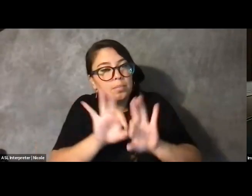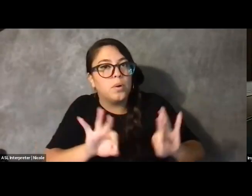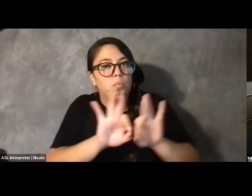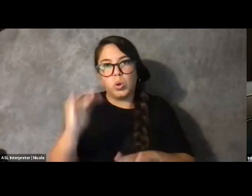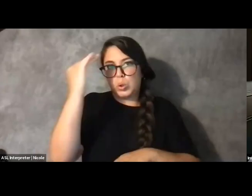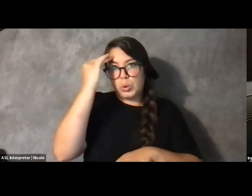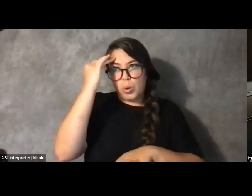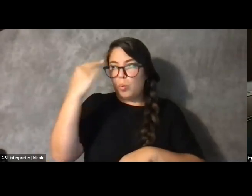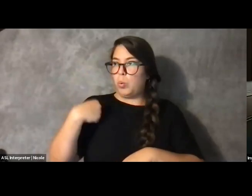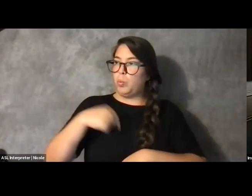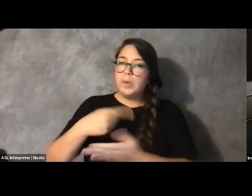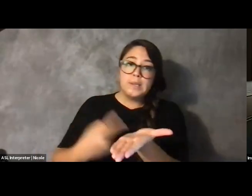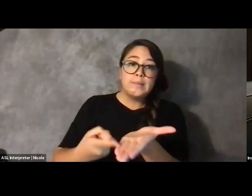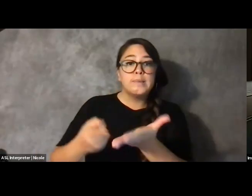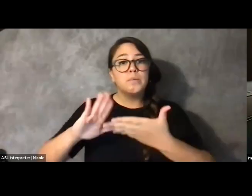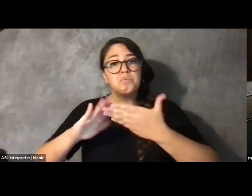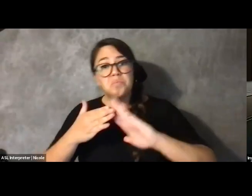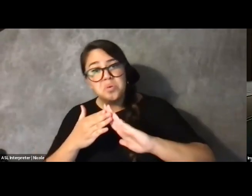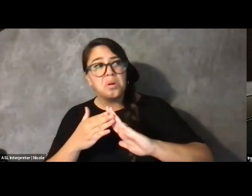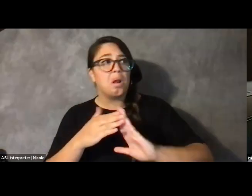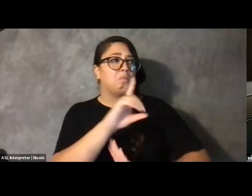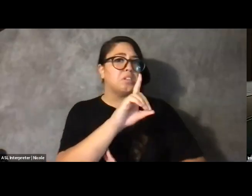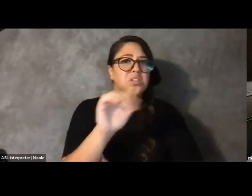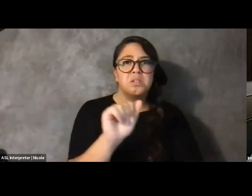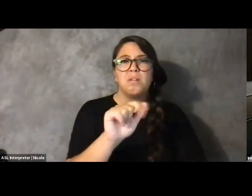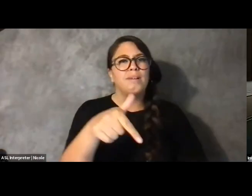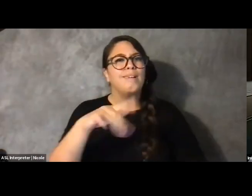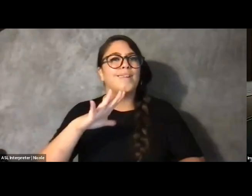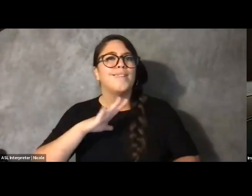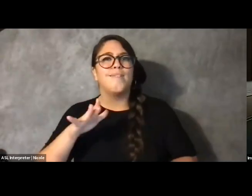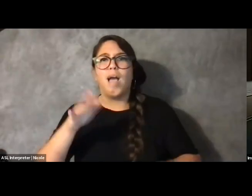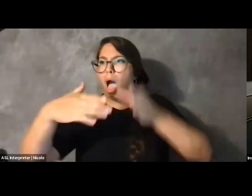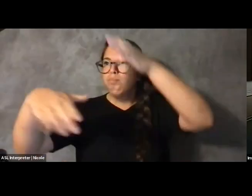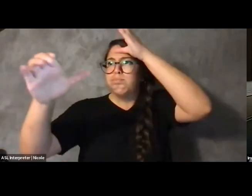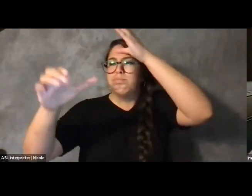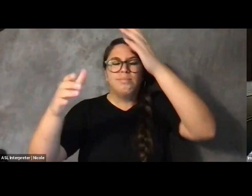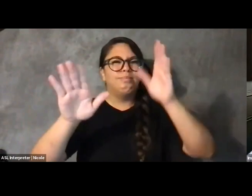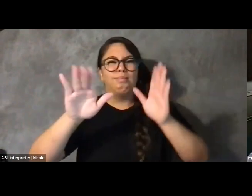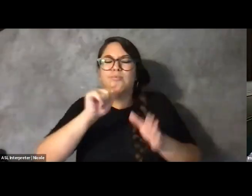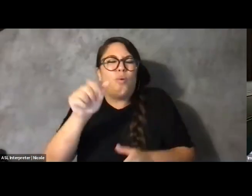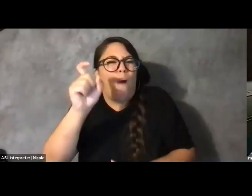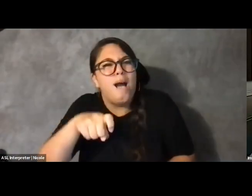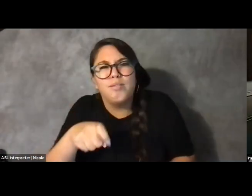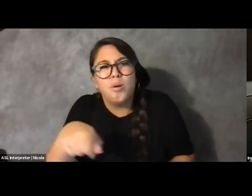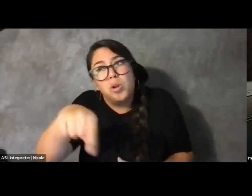when we talk about disability, that it's OK not to know everything. That's why all of you are focused on something different.